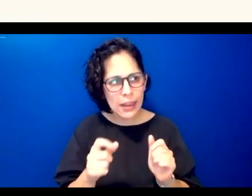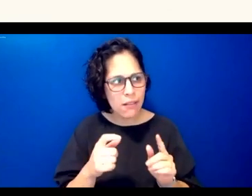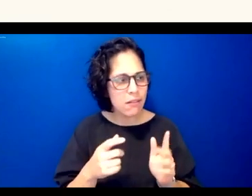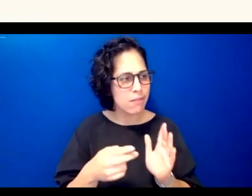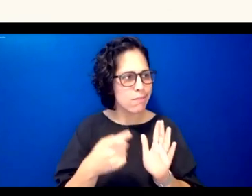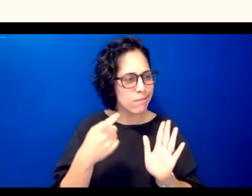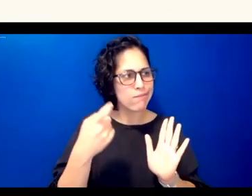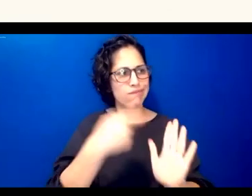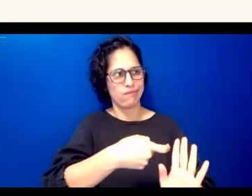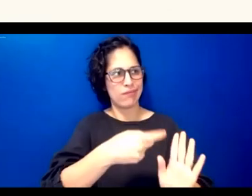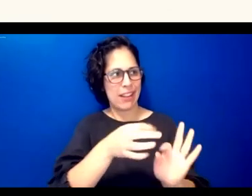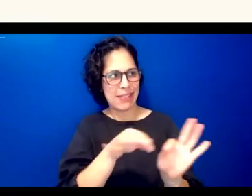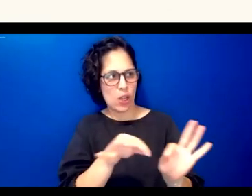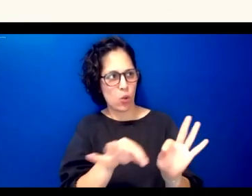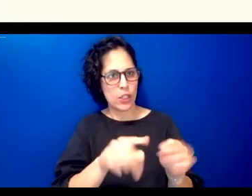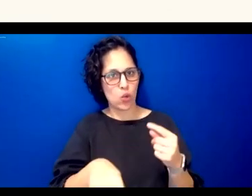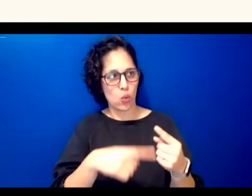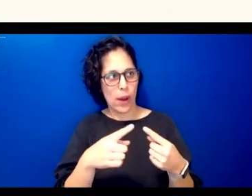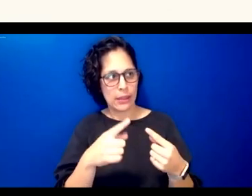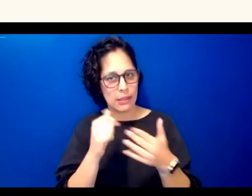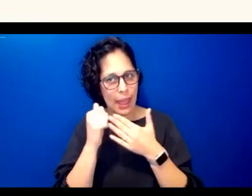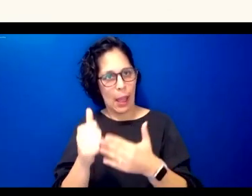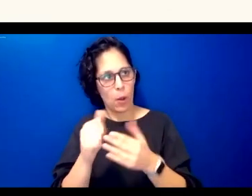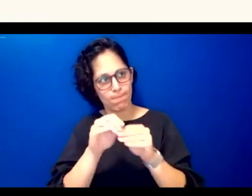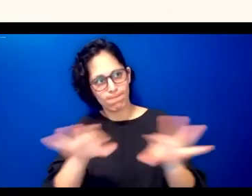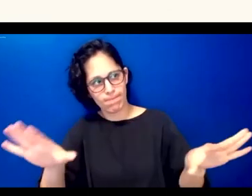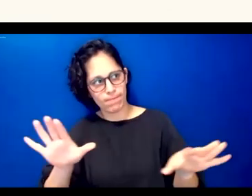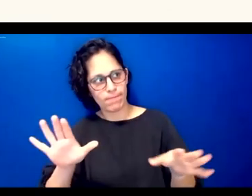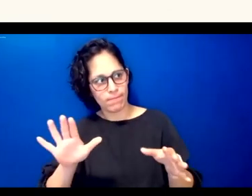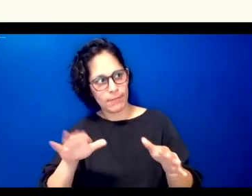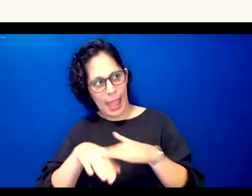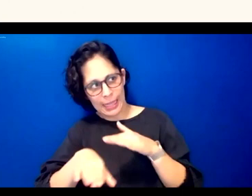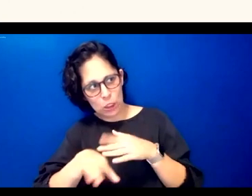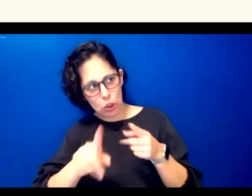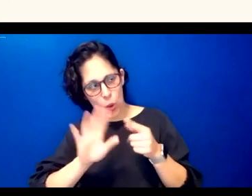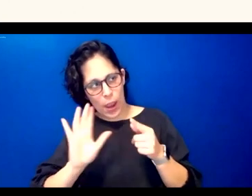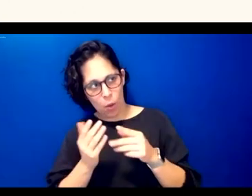get to all of our people so we were able to sit down at the table with rosetta stone we